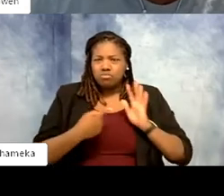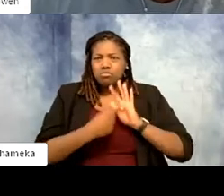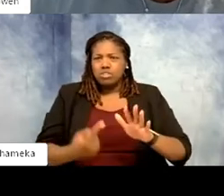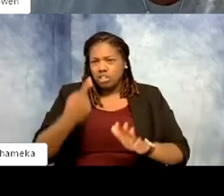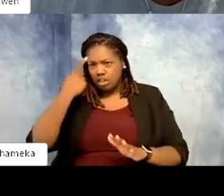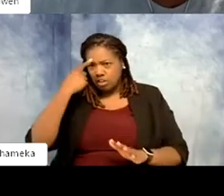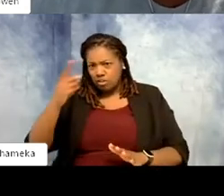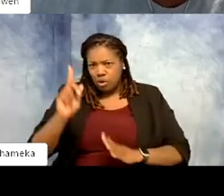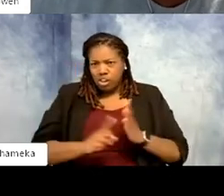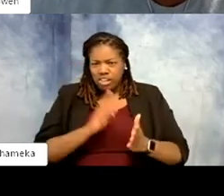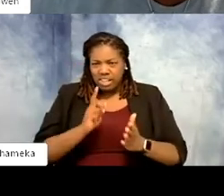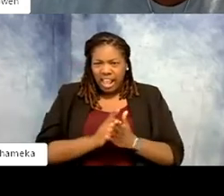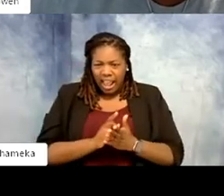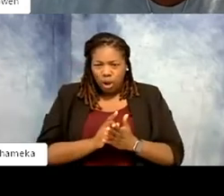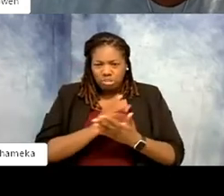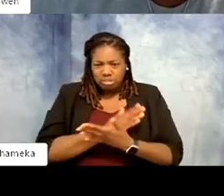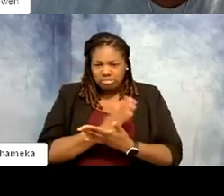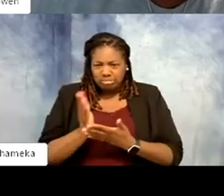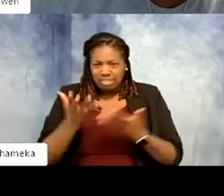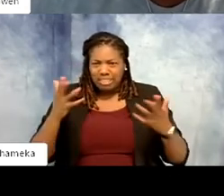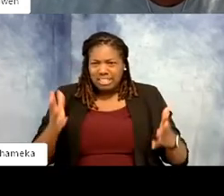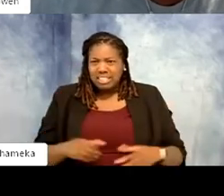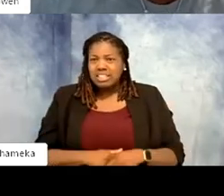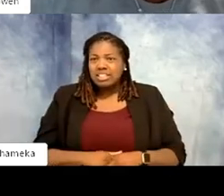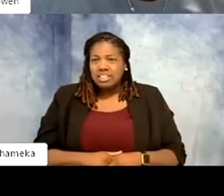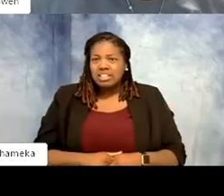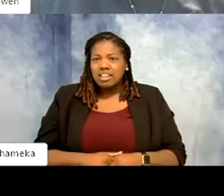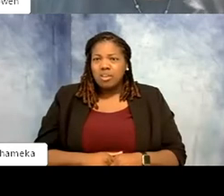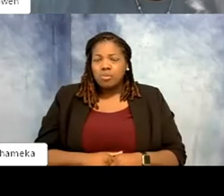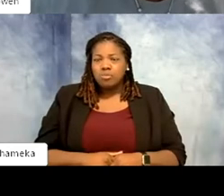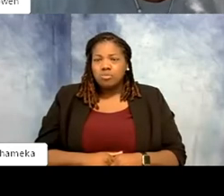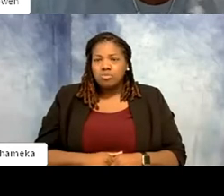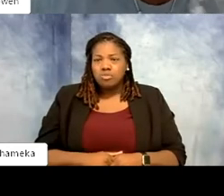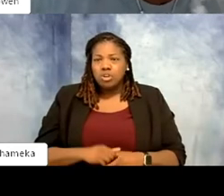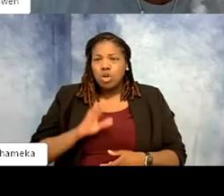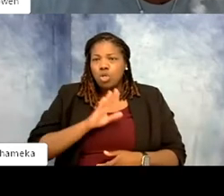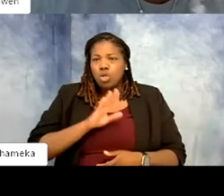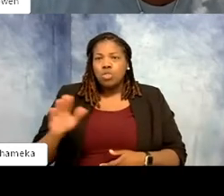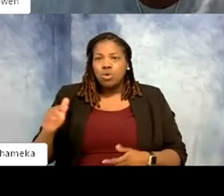the Zoo was open. Had no idea that probably those animals were not as happy, were not